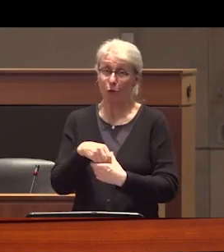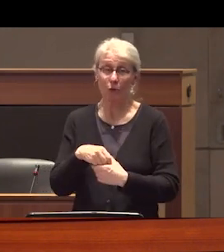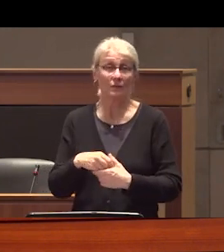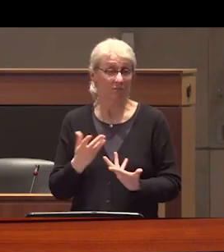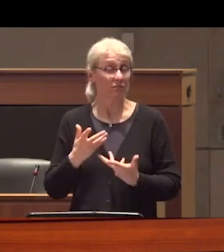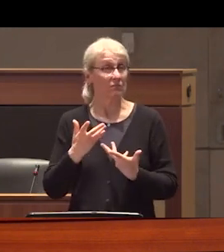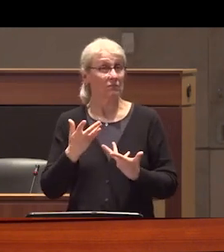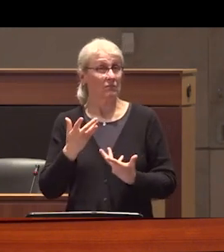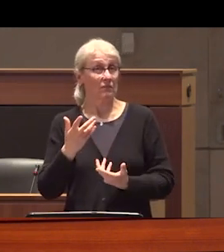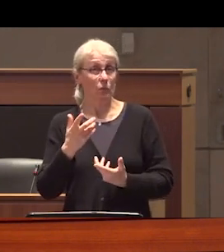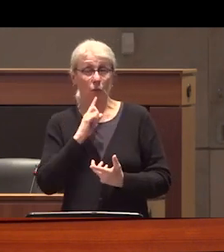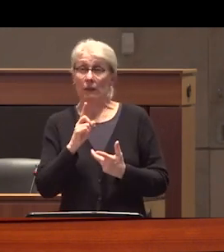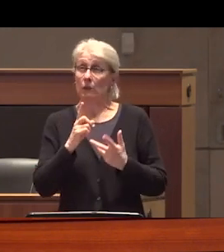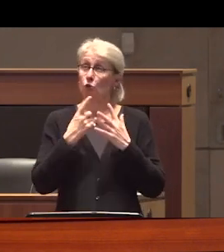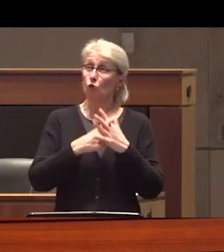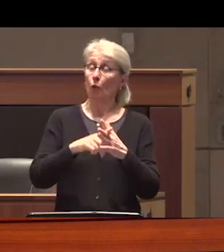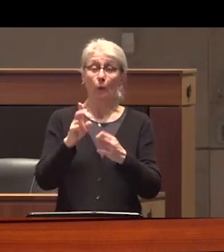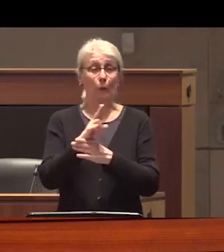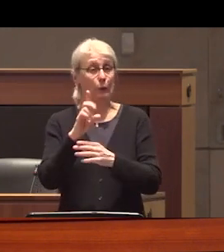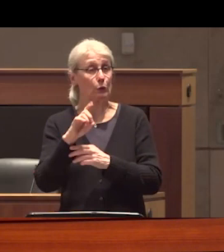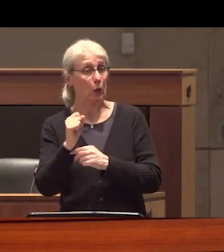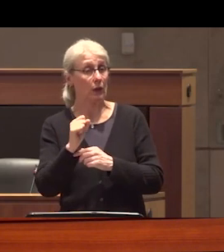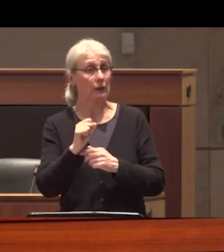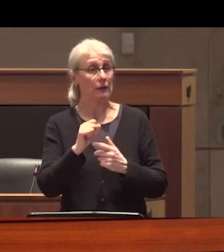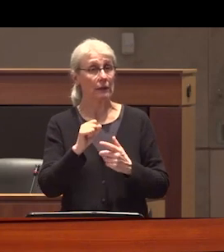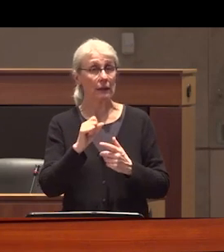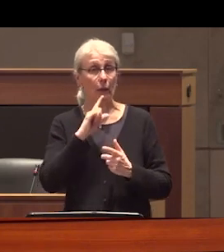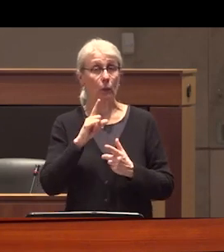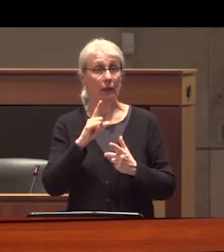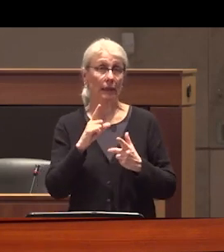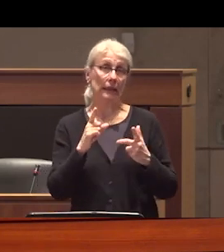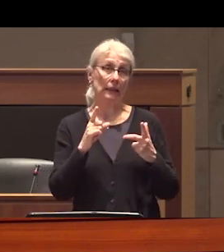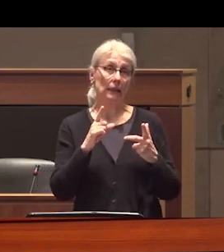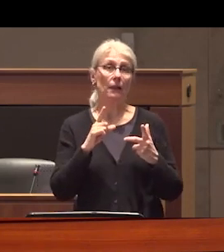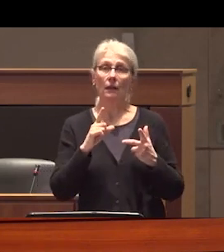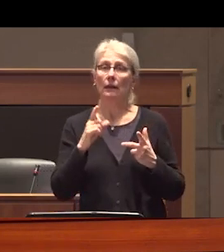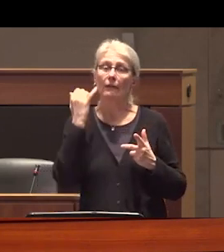using illegal drugs or using illegal drugs in ways that are chaotic and compulsive if wear lived